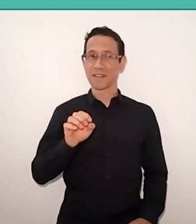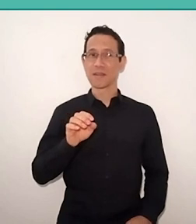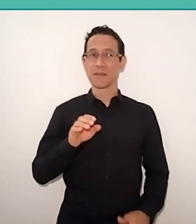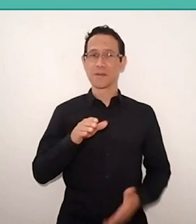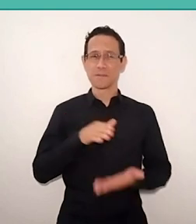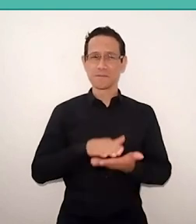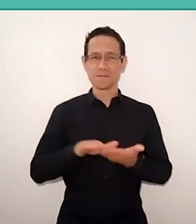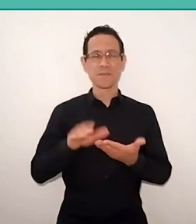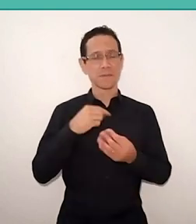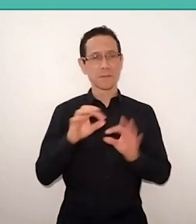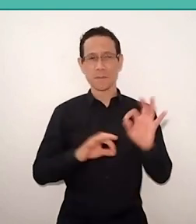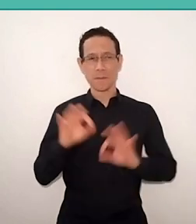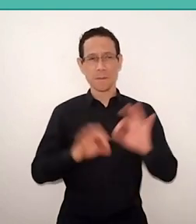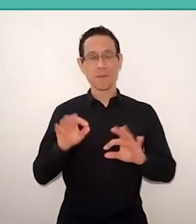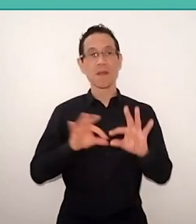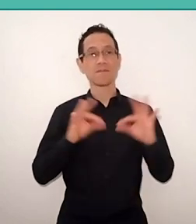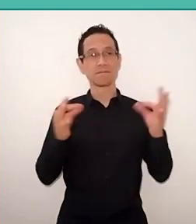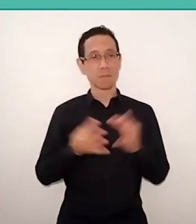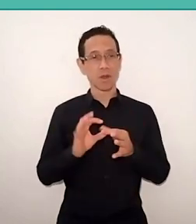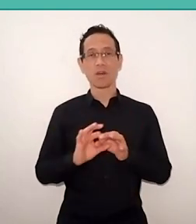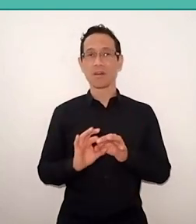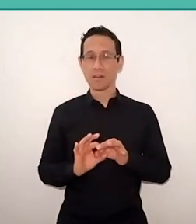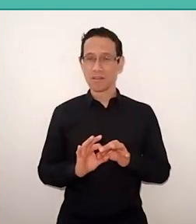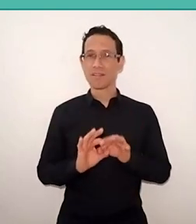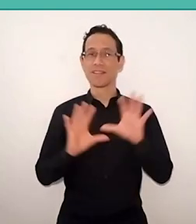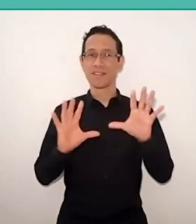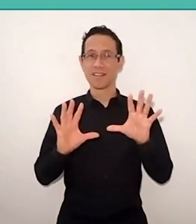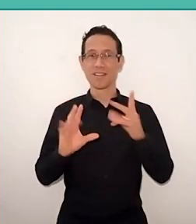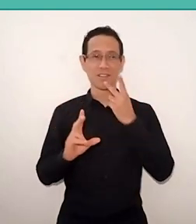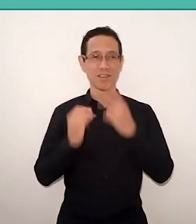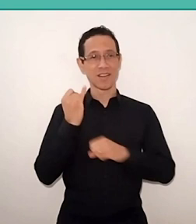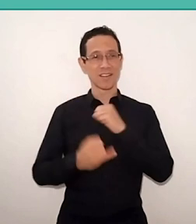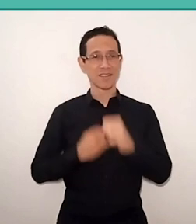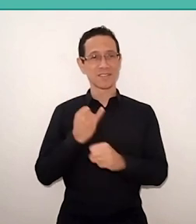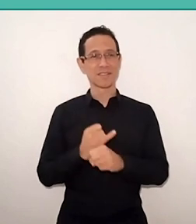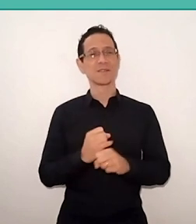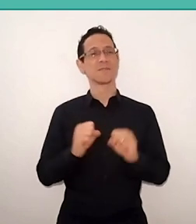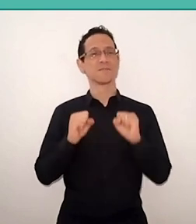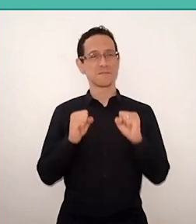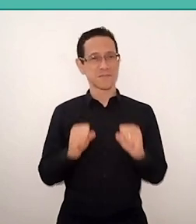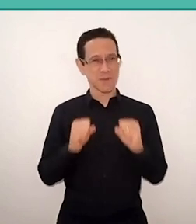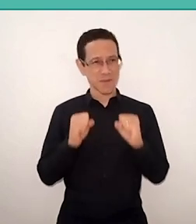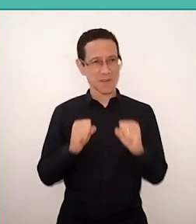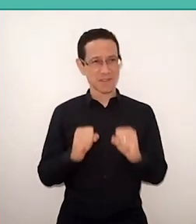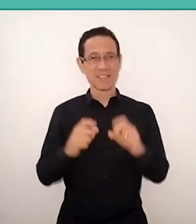And the family authorized us make available, online, exactly how is the book in the original,